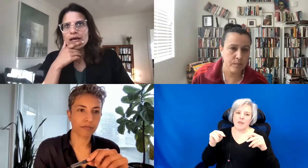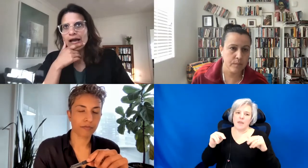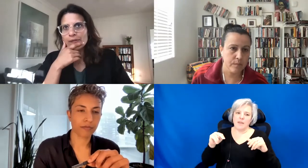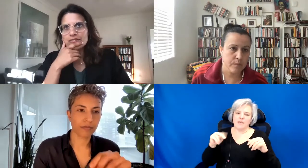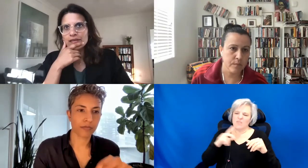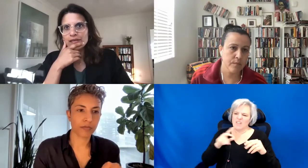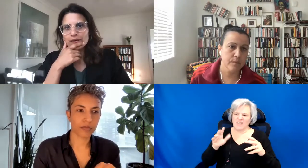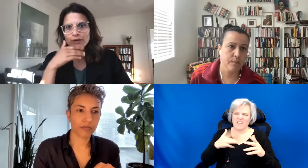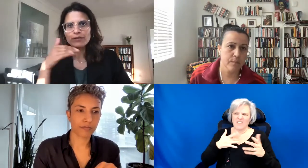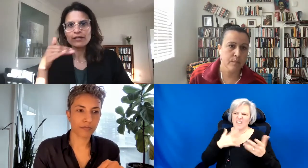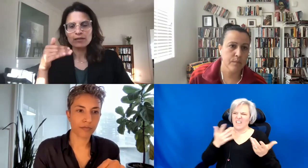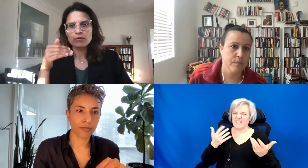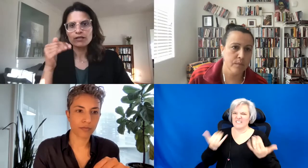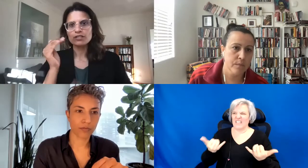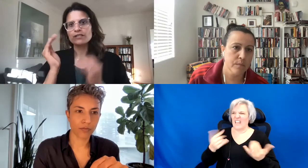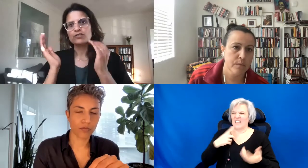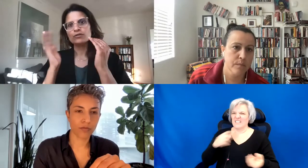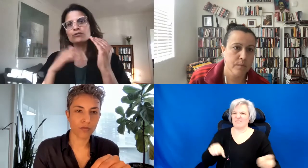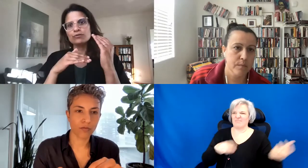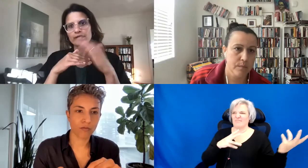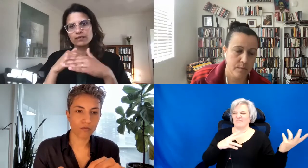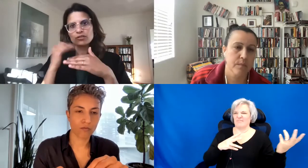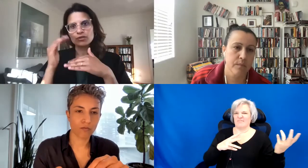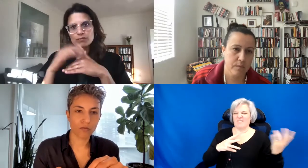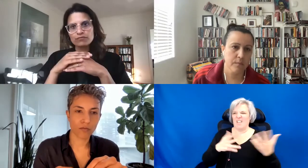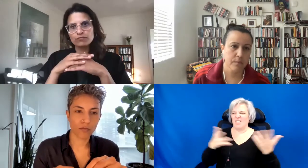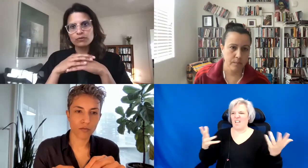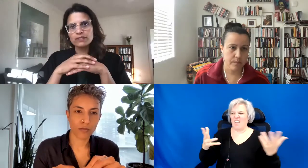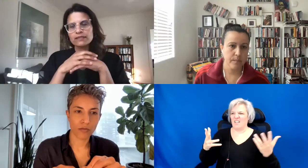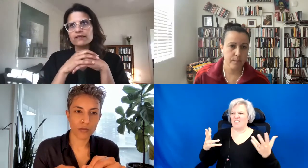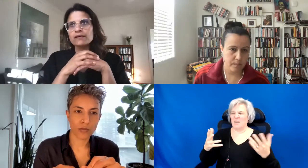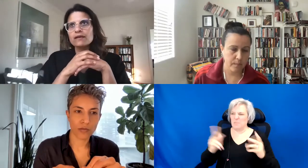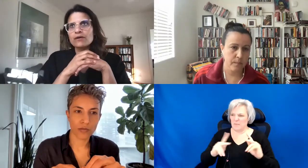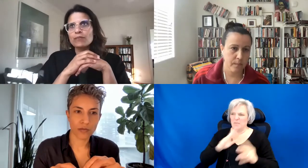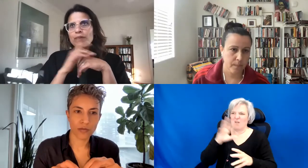I was thinking about it etymologically to, in terms of folding.